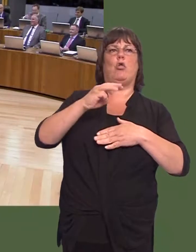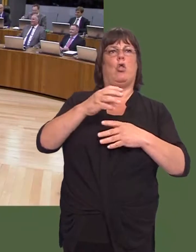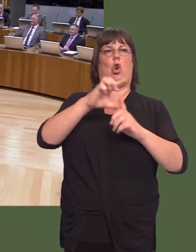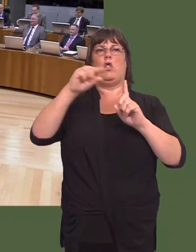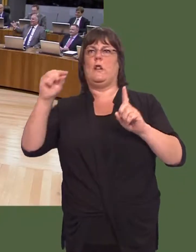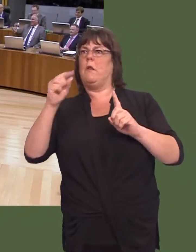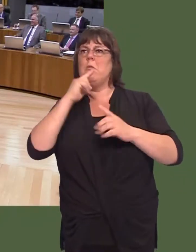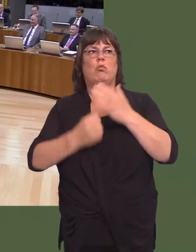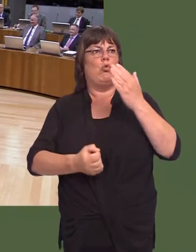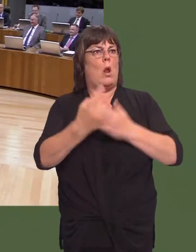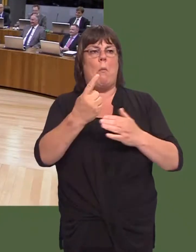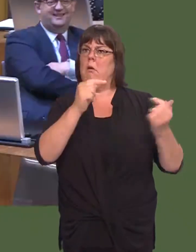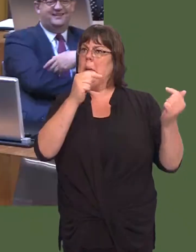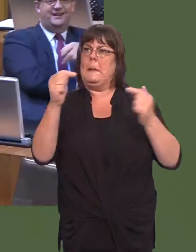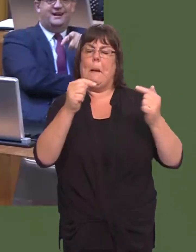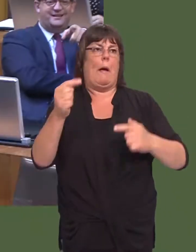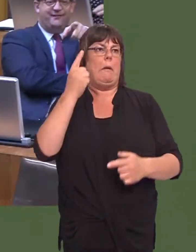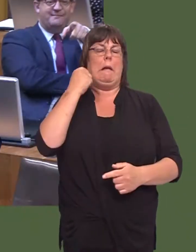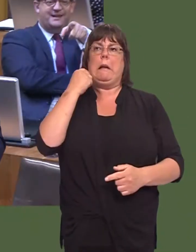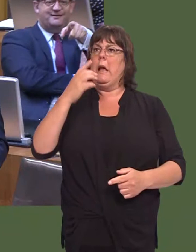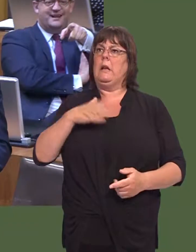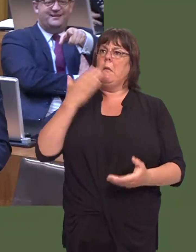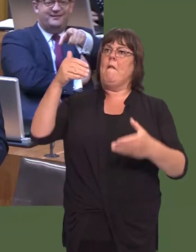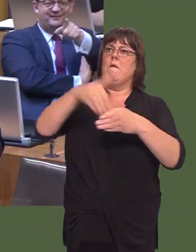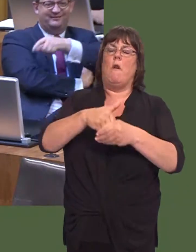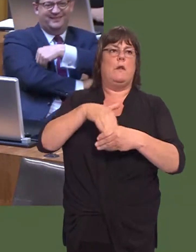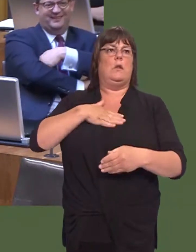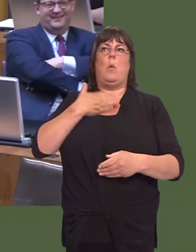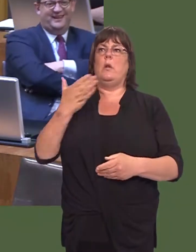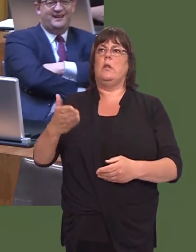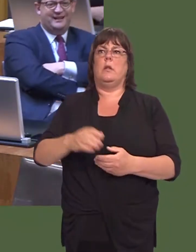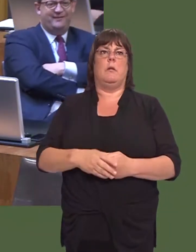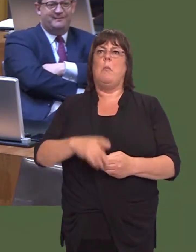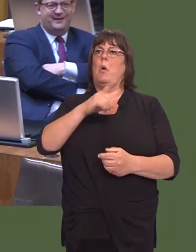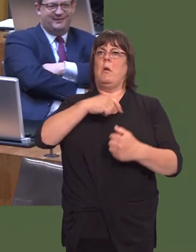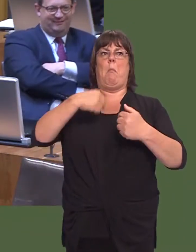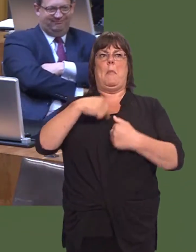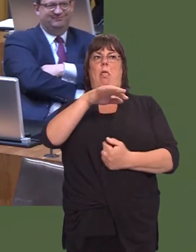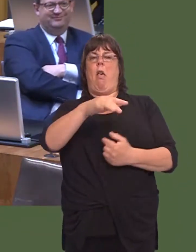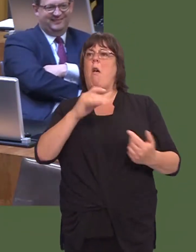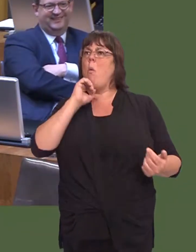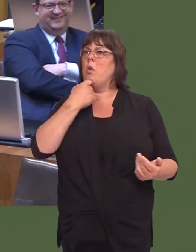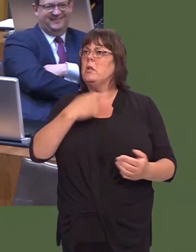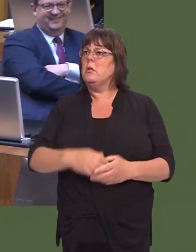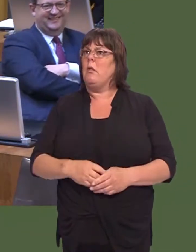As he rightly said, the Secretary of State was unwilling to take part in the third debateóbecause he pulled out because I was in it.